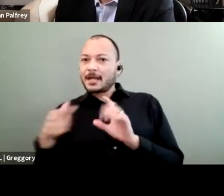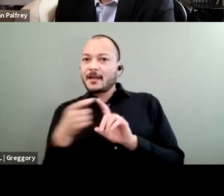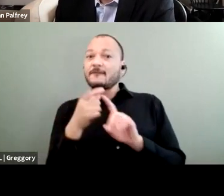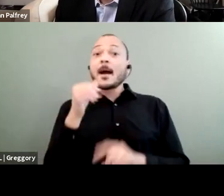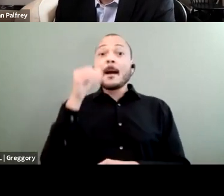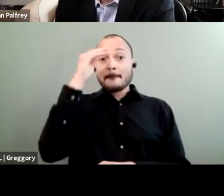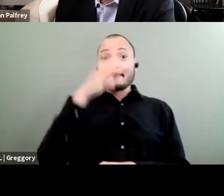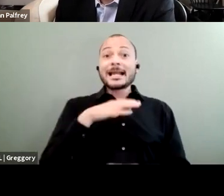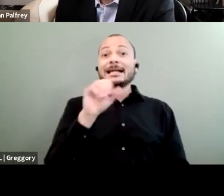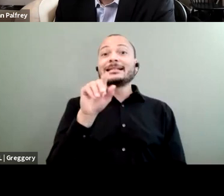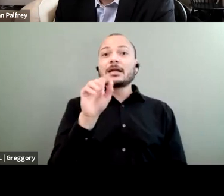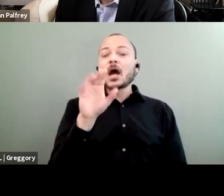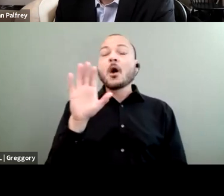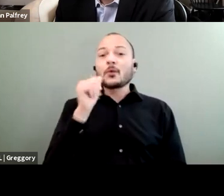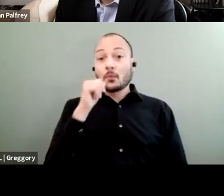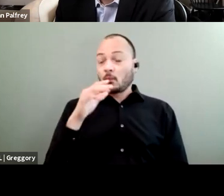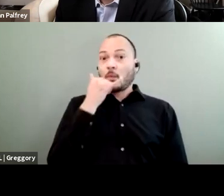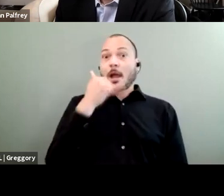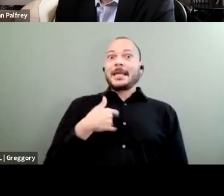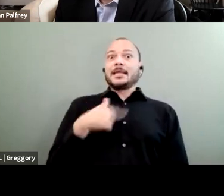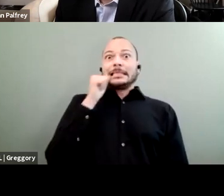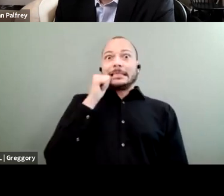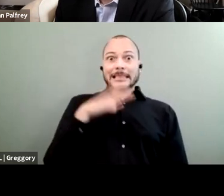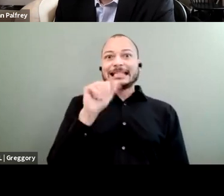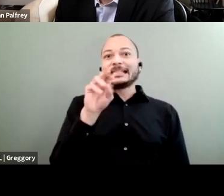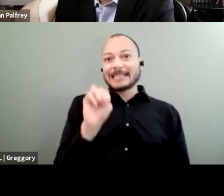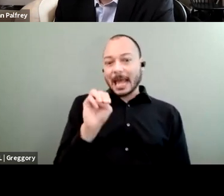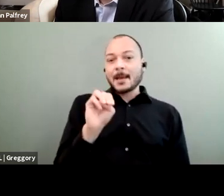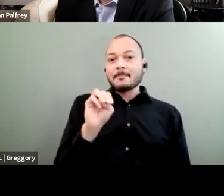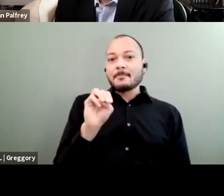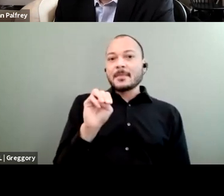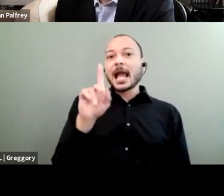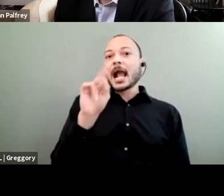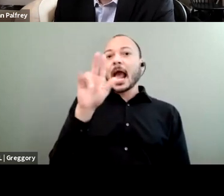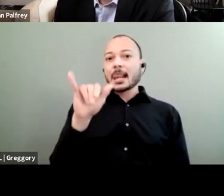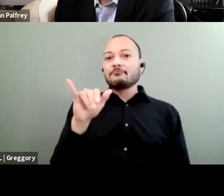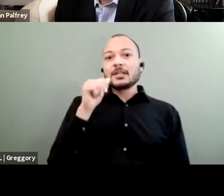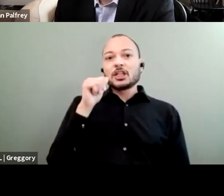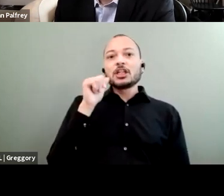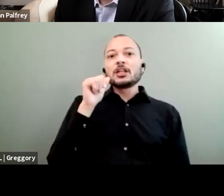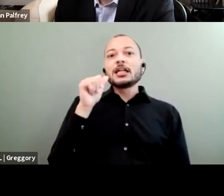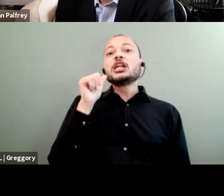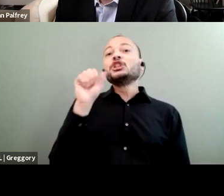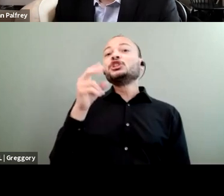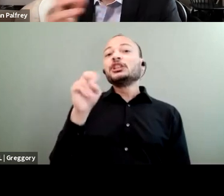who uses the she/her/hers pronouns, and Sam asks, "How do you define vulnerable people?" We might just start with your definitions of things,